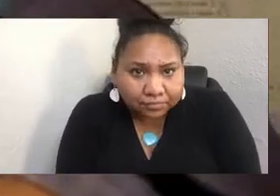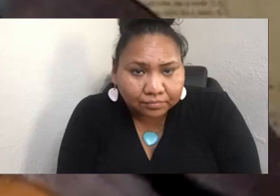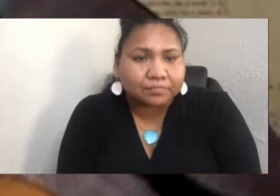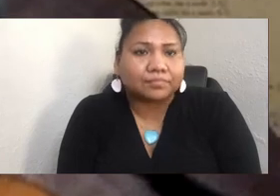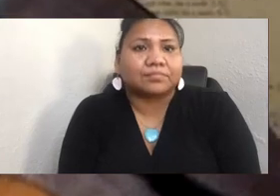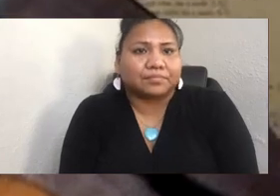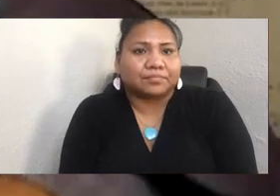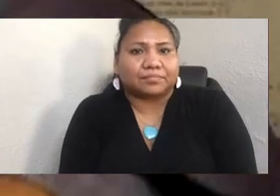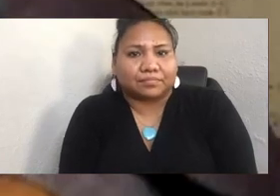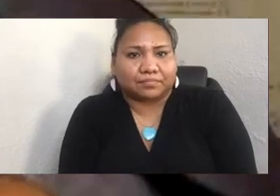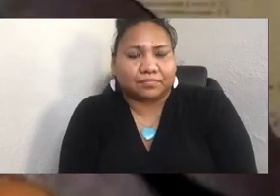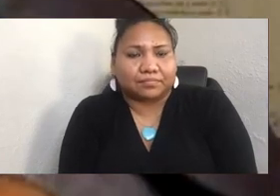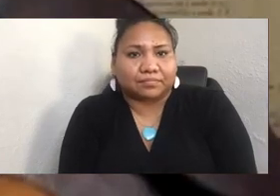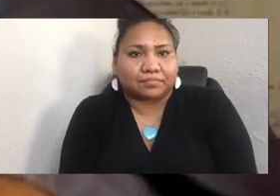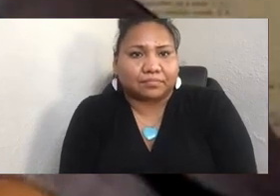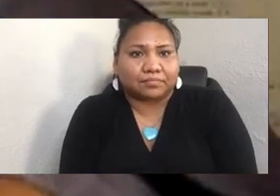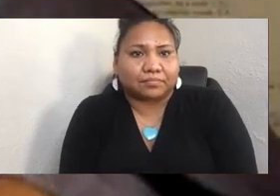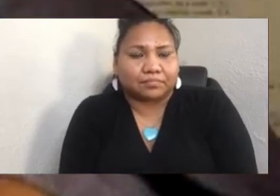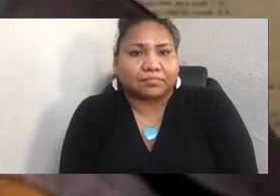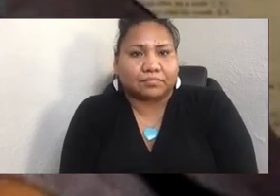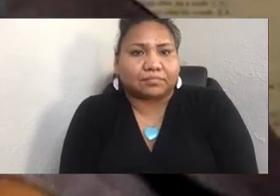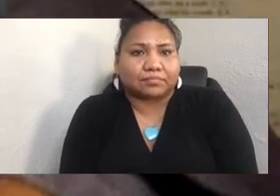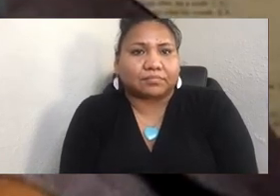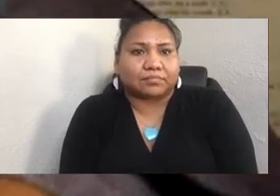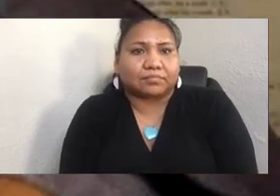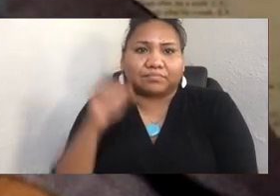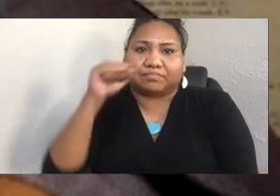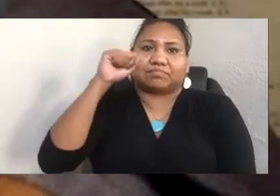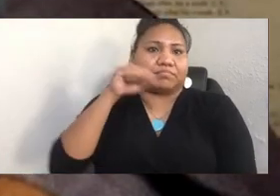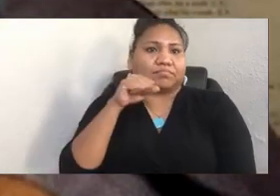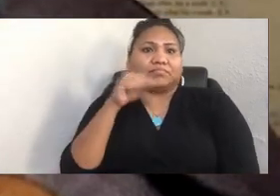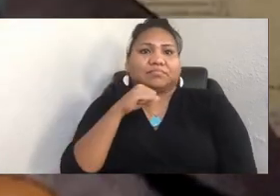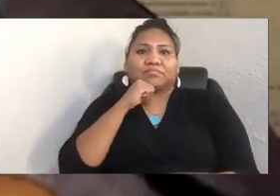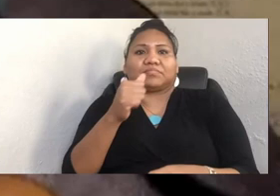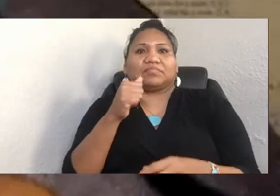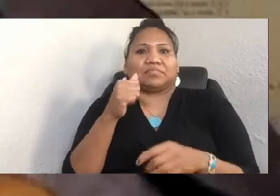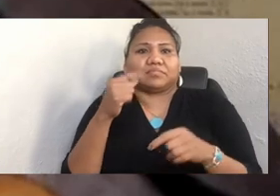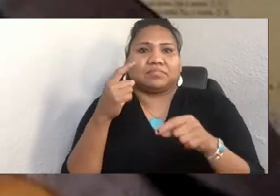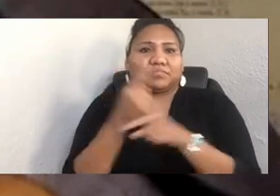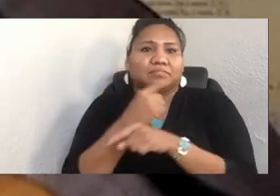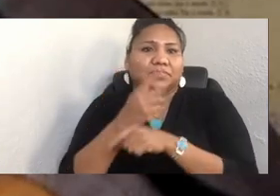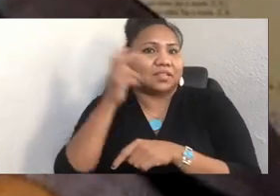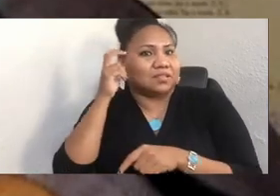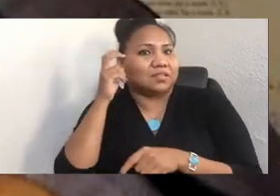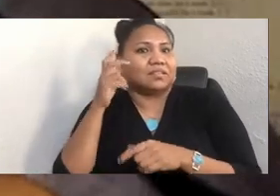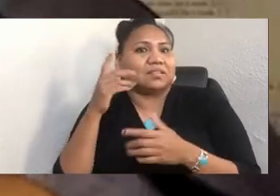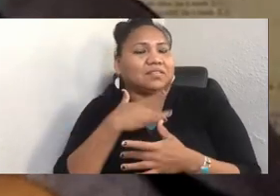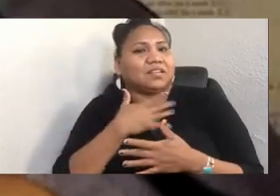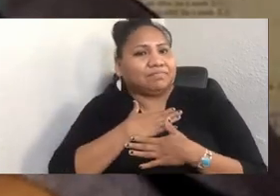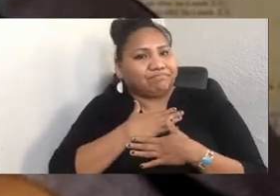Remember, I haven't been a regular listener. I'm coming full disclosure. But I did listen to the first couple episodes,